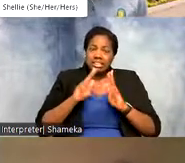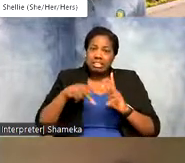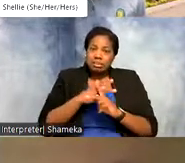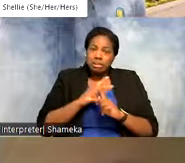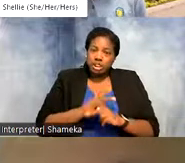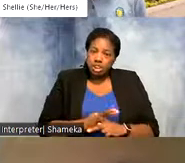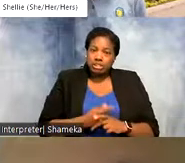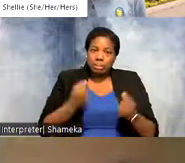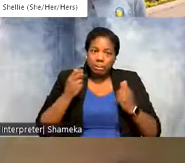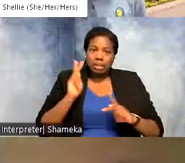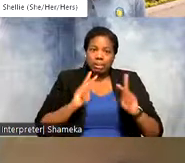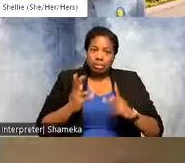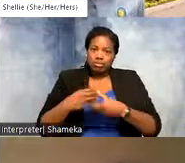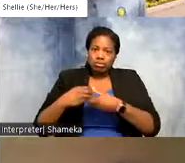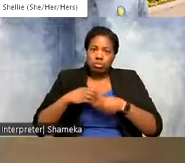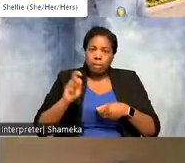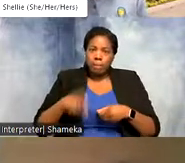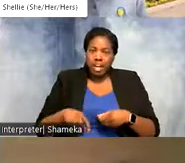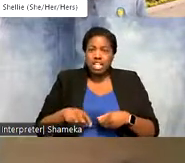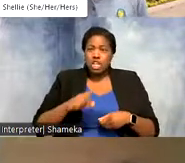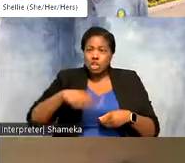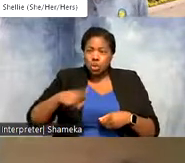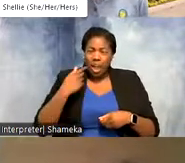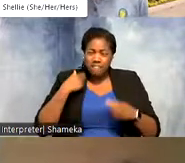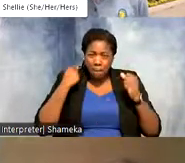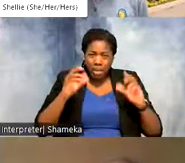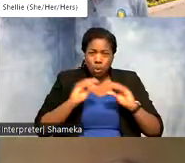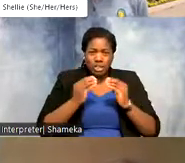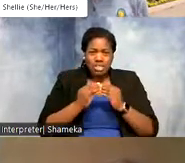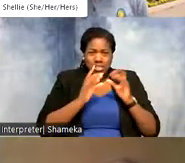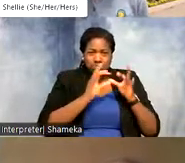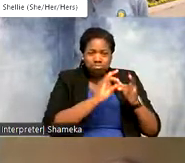So for the shorebird collective to all of these organizations come together with the purpose